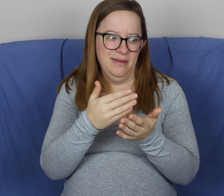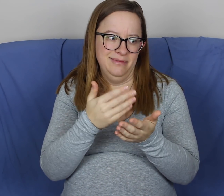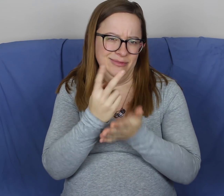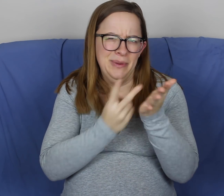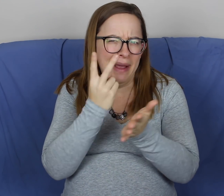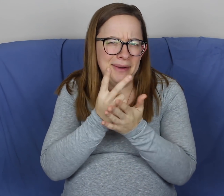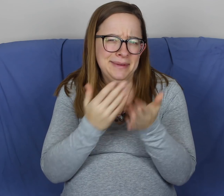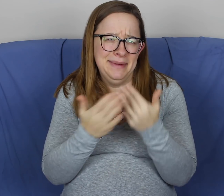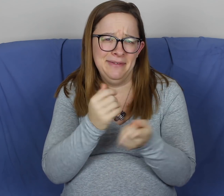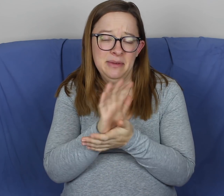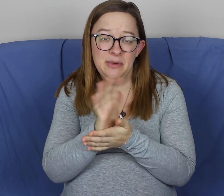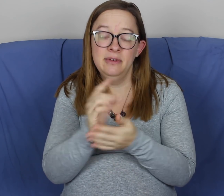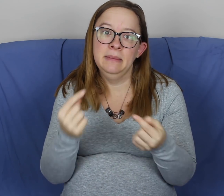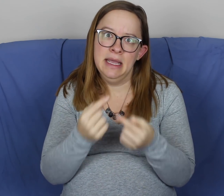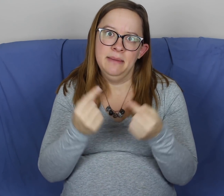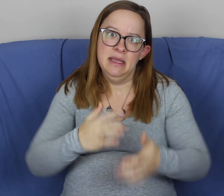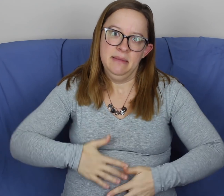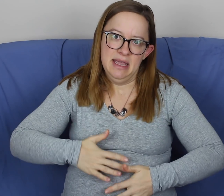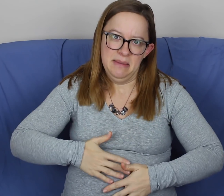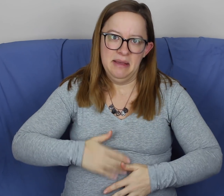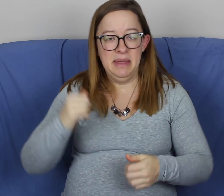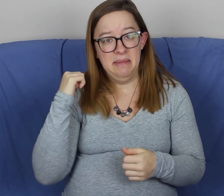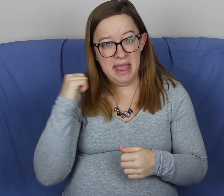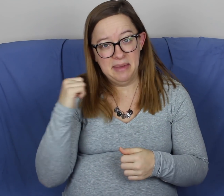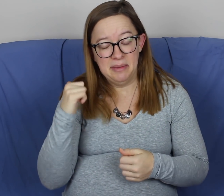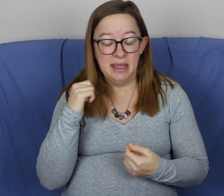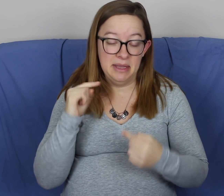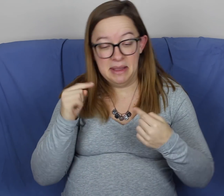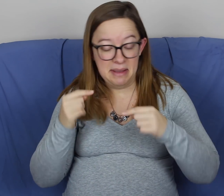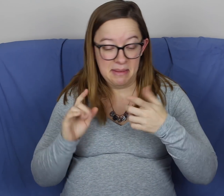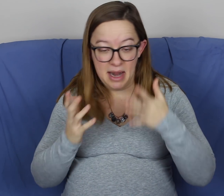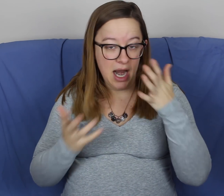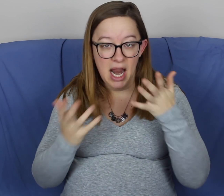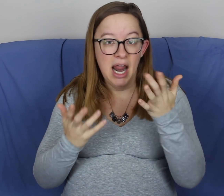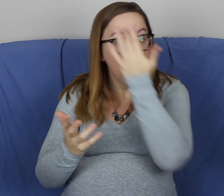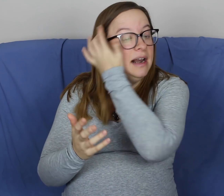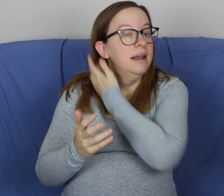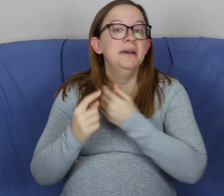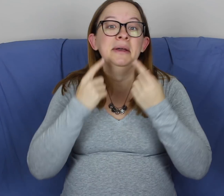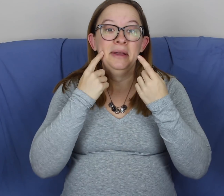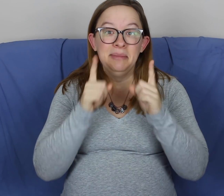I would say 2 hours or whatever the movie, I was in SO much pain in my stomach and my back, and back and forth.